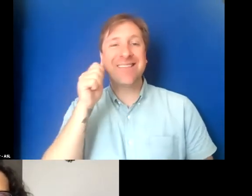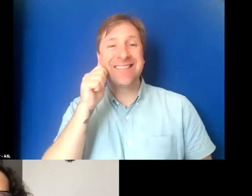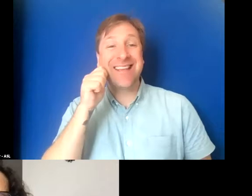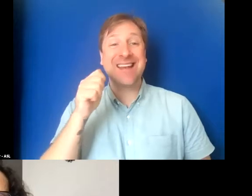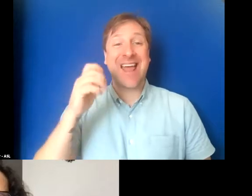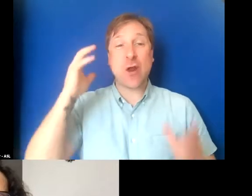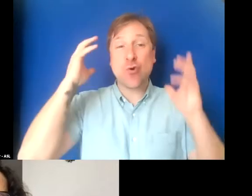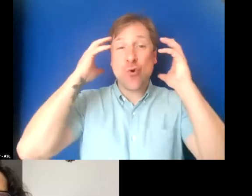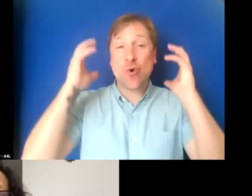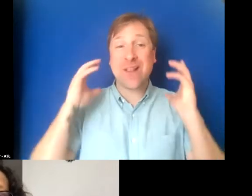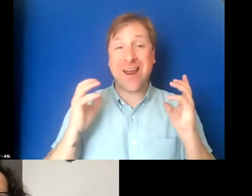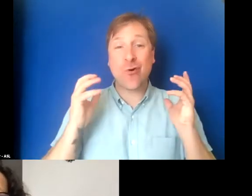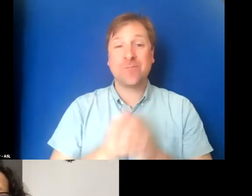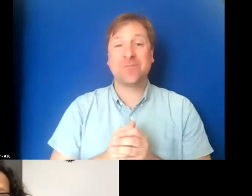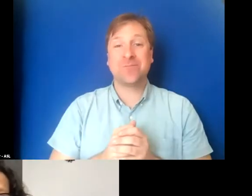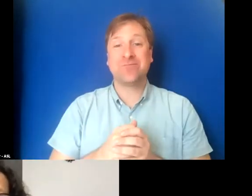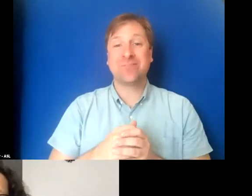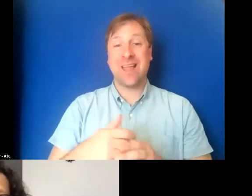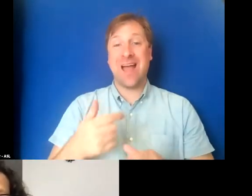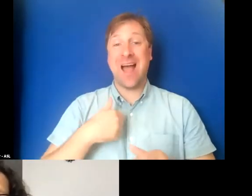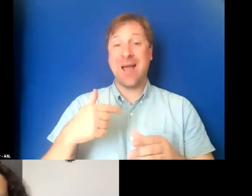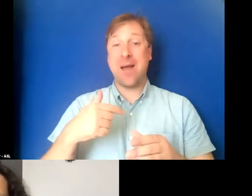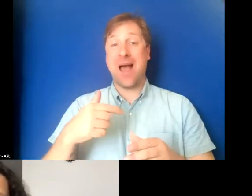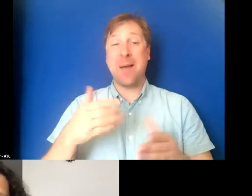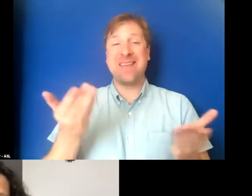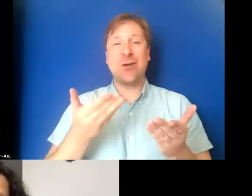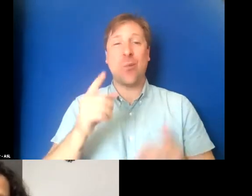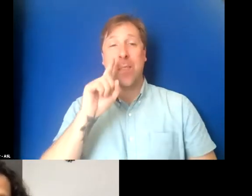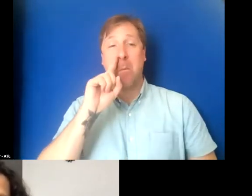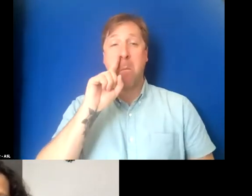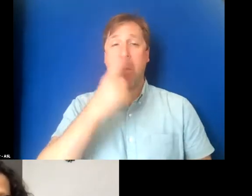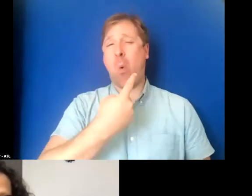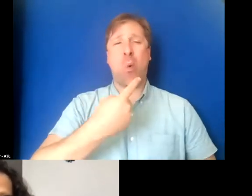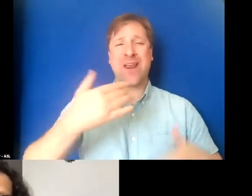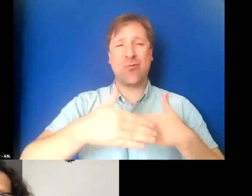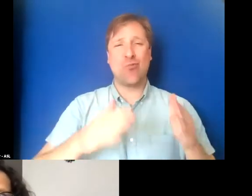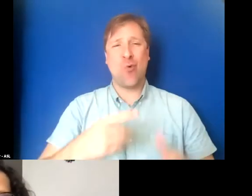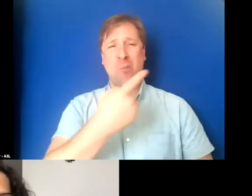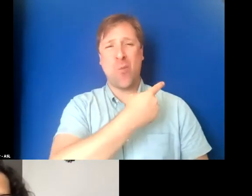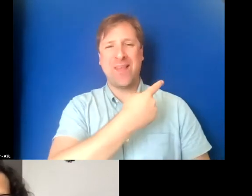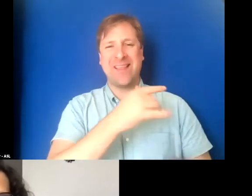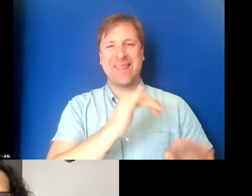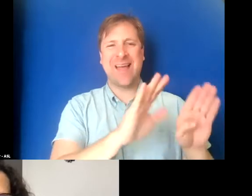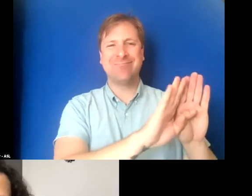I'm calling in from an extremely boring looking room with these seemingly endless